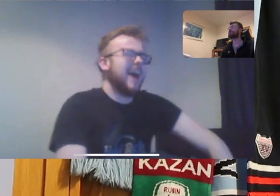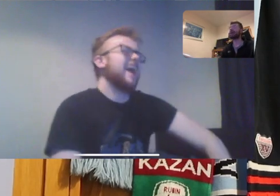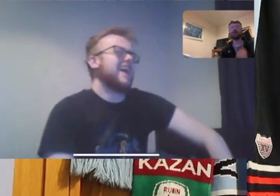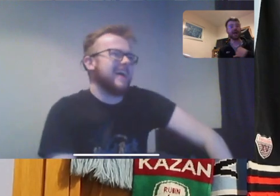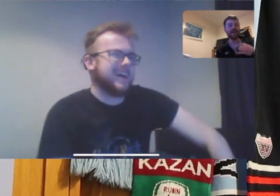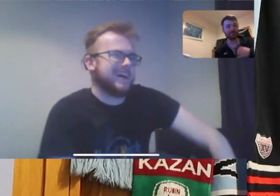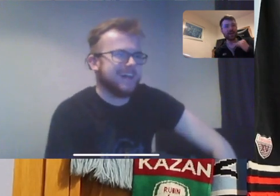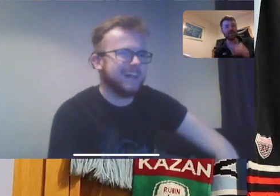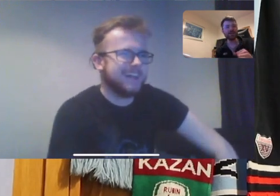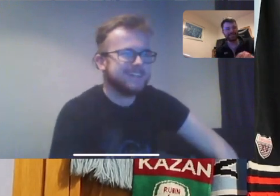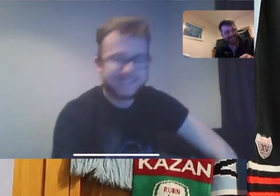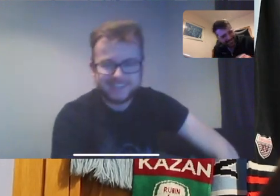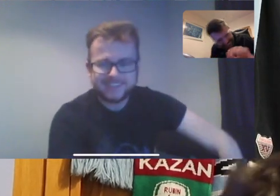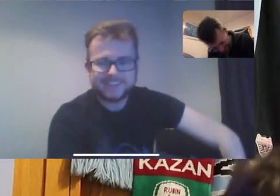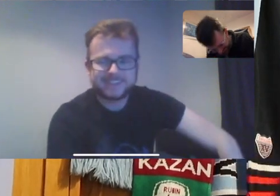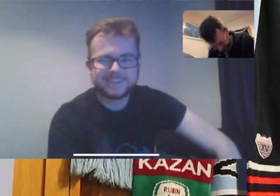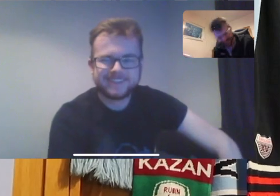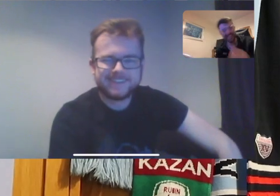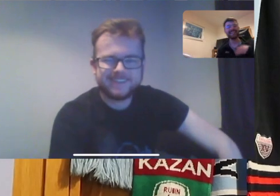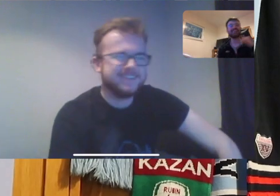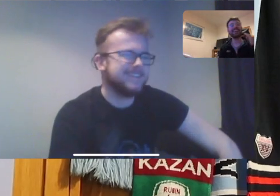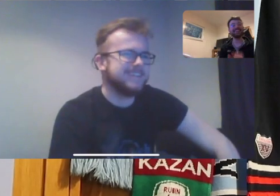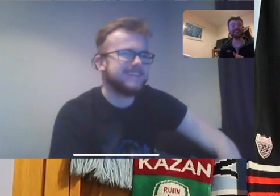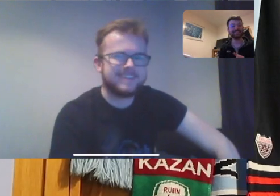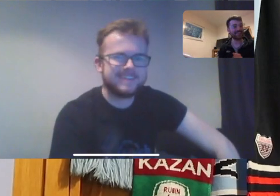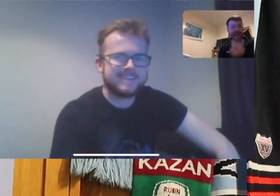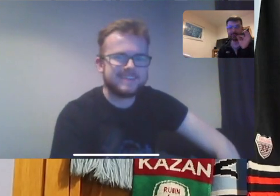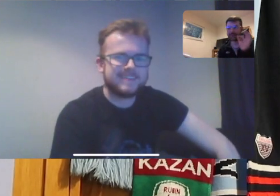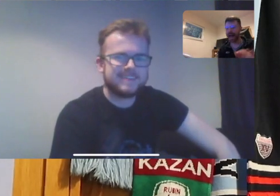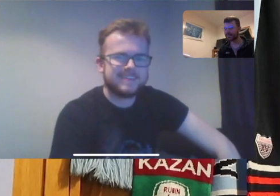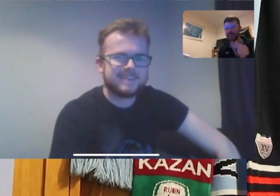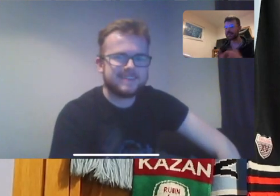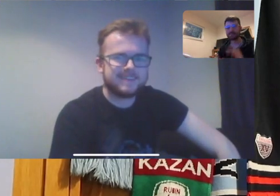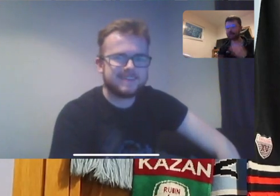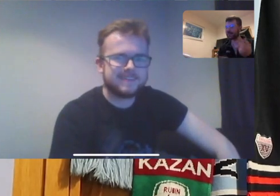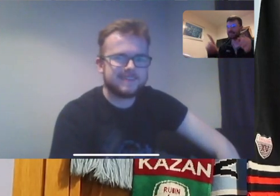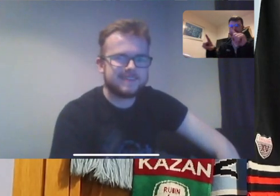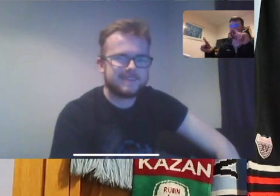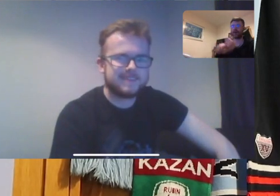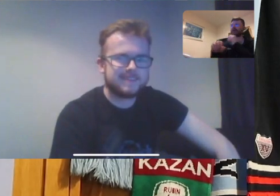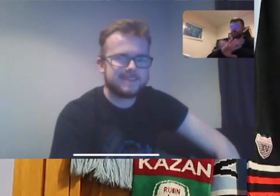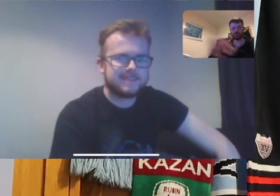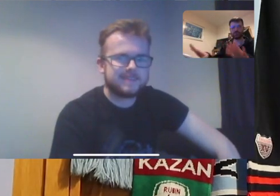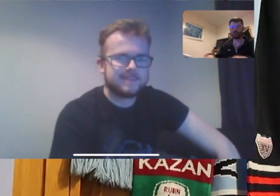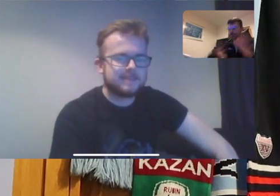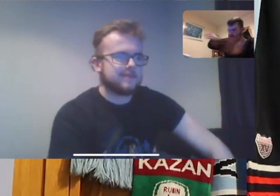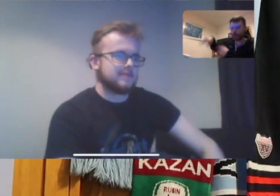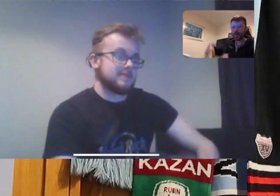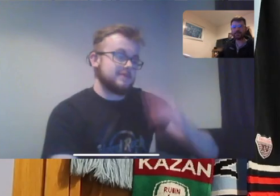Thomas: If I ..if I lose... Thomas: if I lose, I wouldn't ask for a re-match because that's one game done Thomas: dusted away!